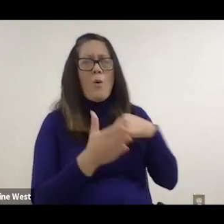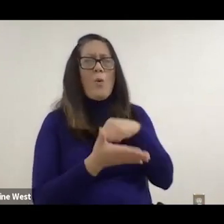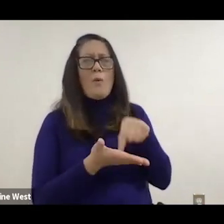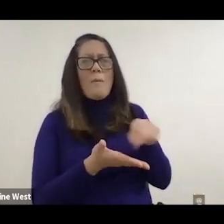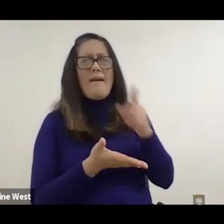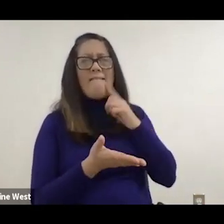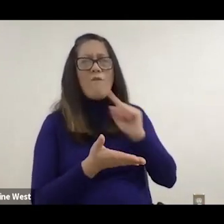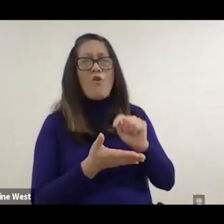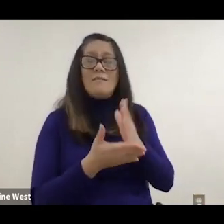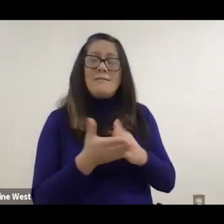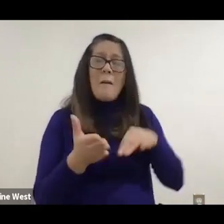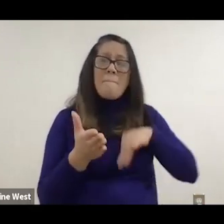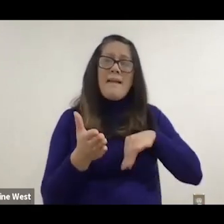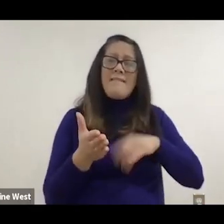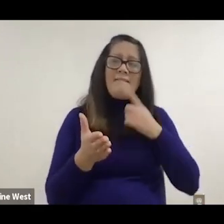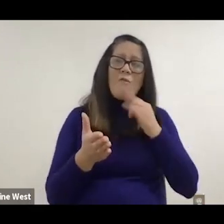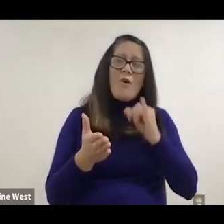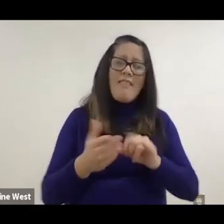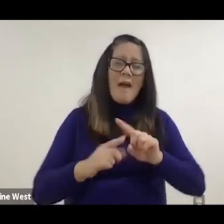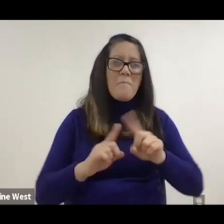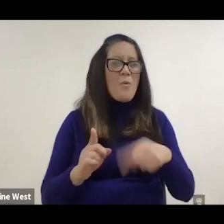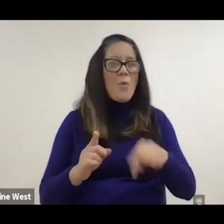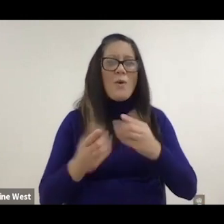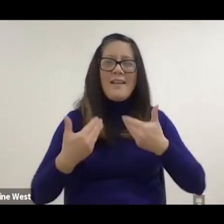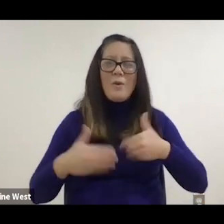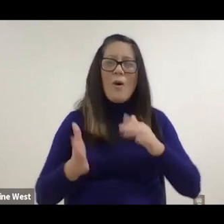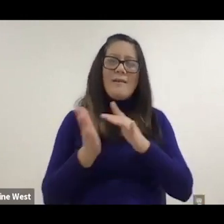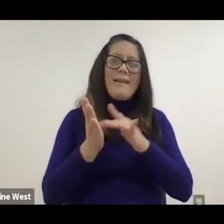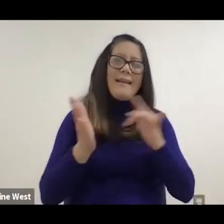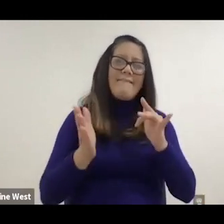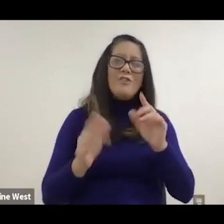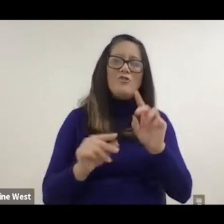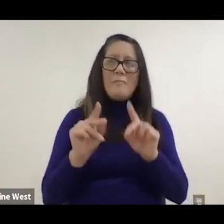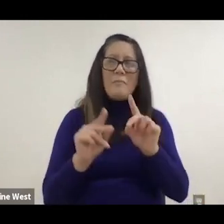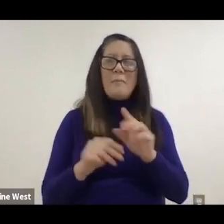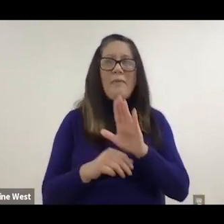But we didn't want to take advantage of people's good nature. And so we changed the protocol